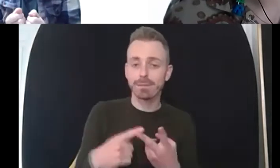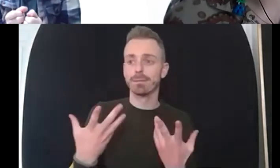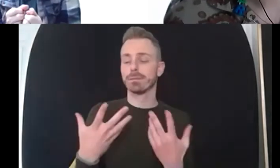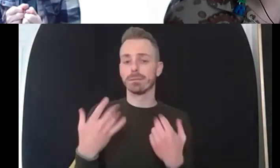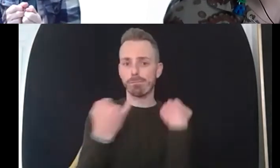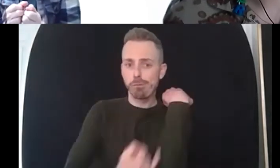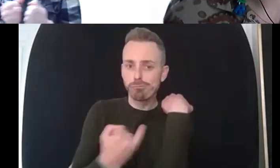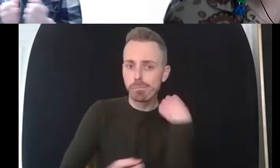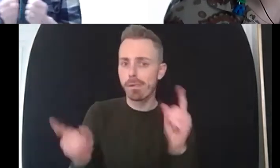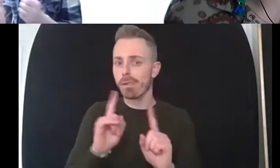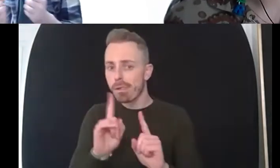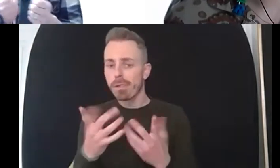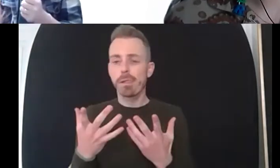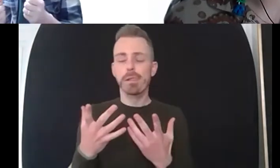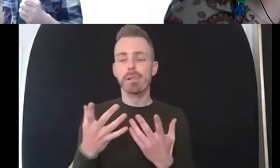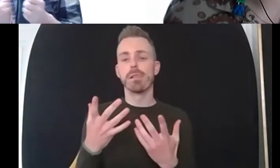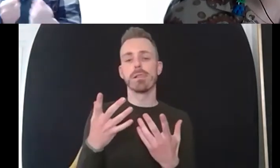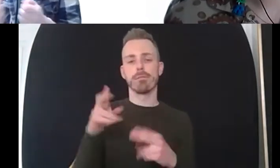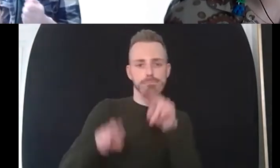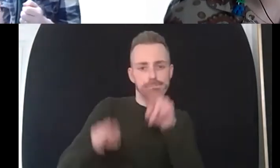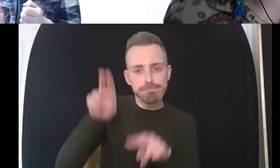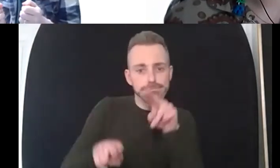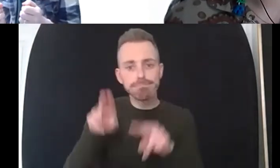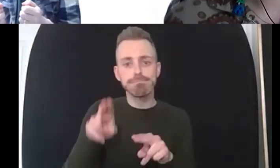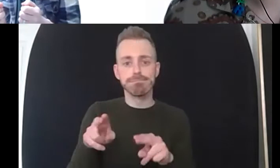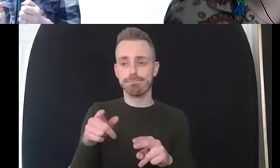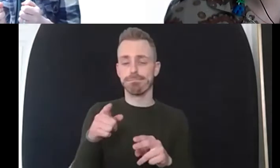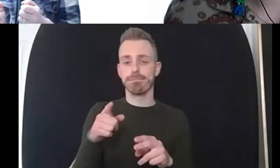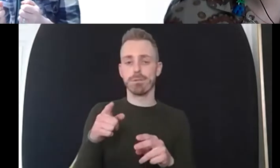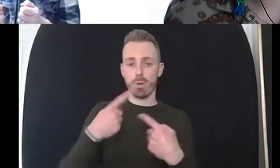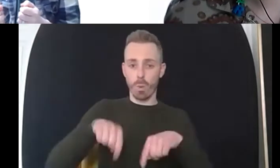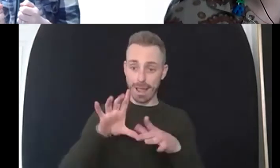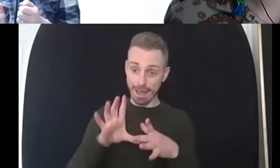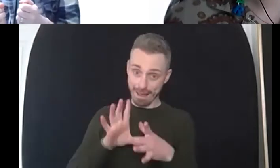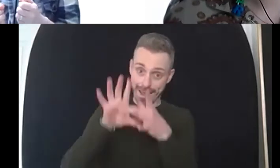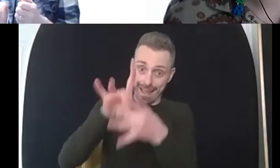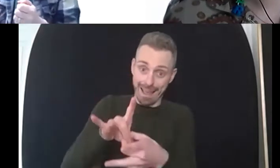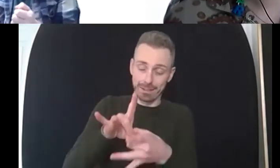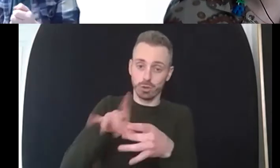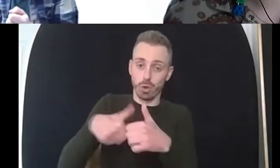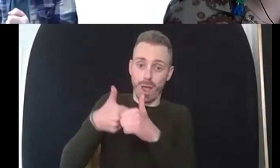um and being able to um engage with that individual to help them not only to connect